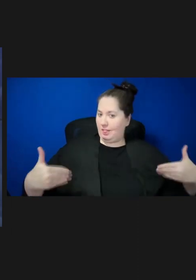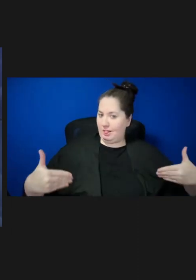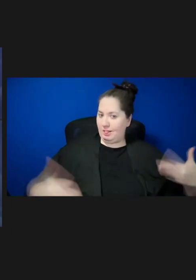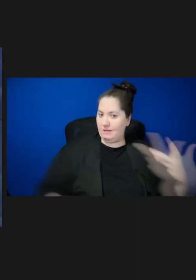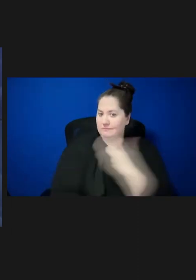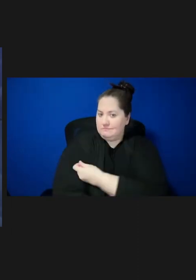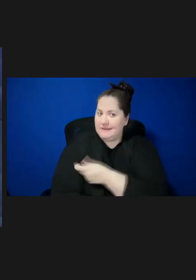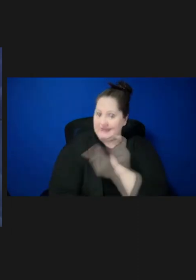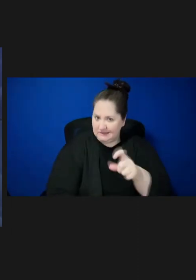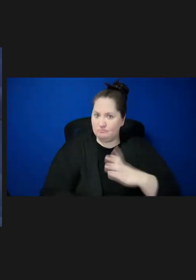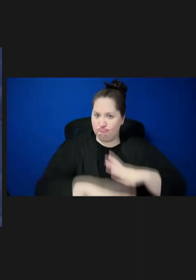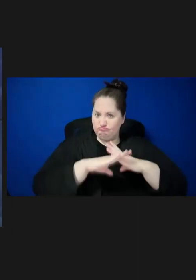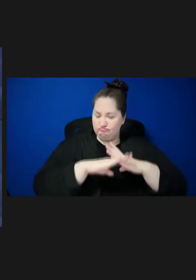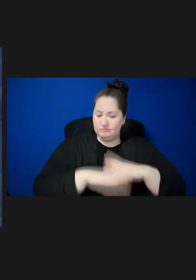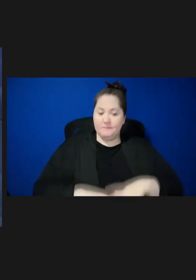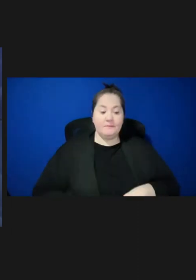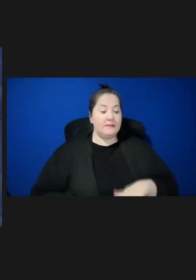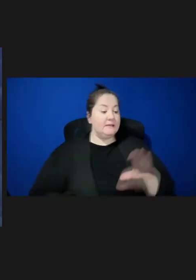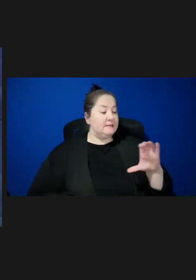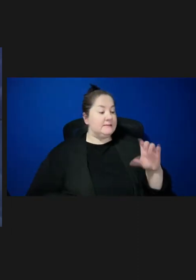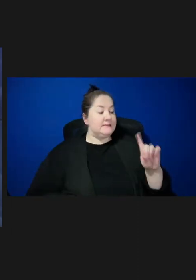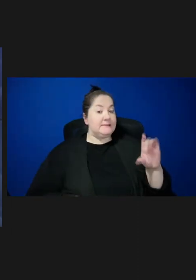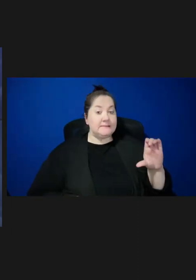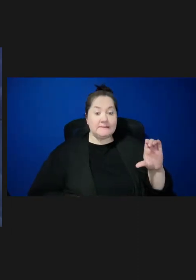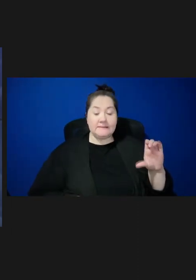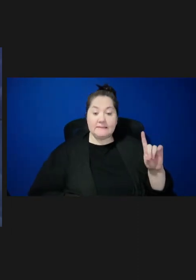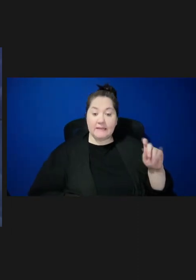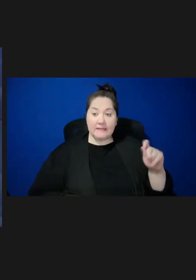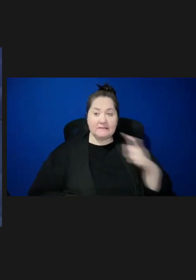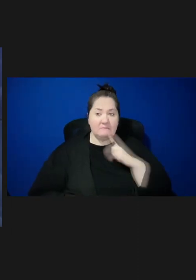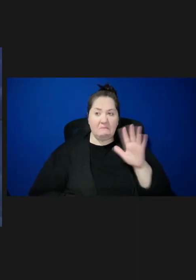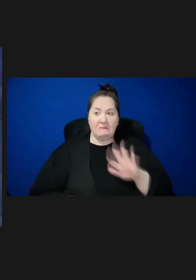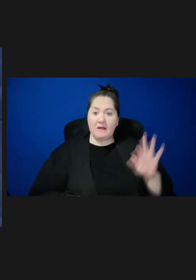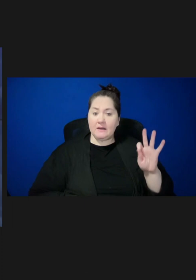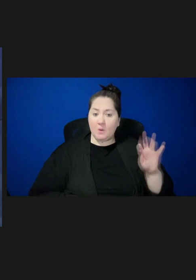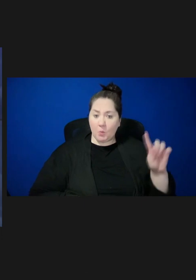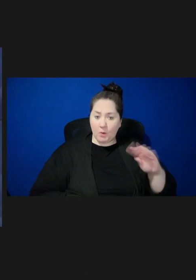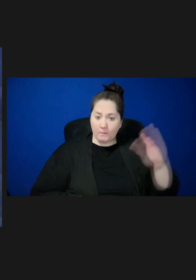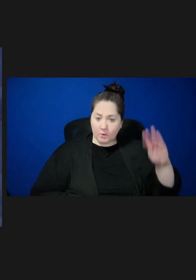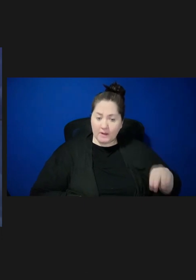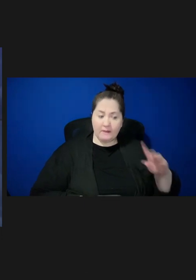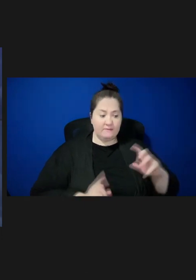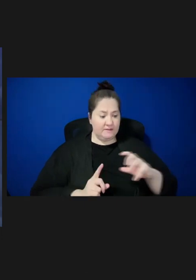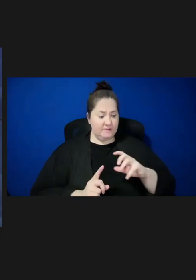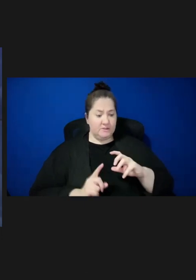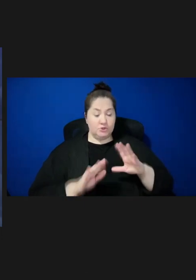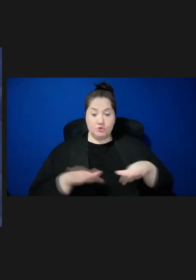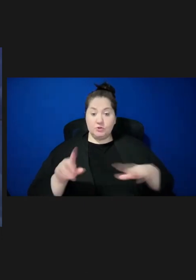Recent data from the CDC show that 91 percent of children under age two years have received the